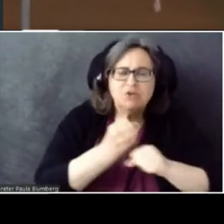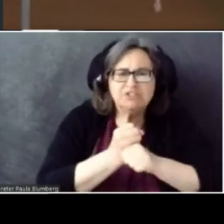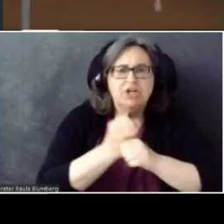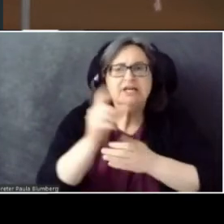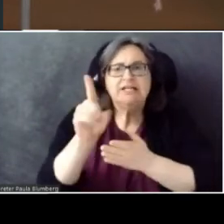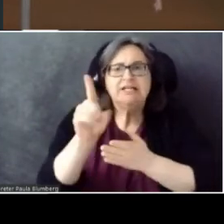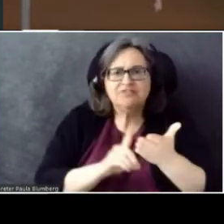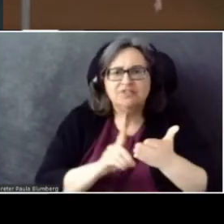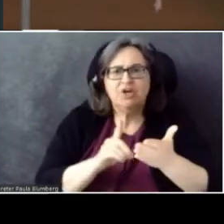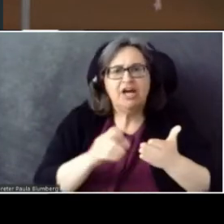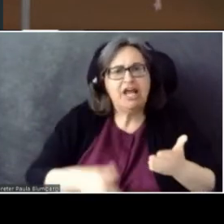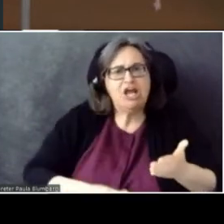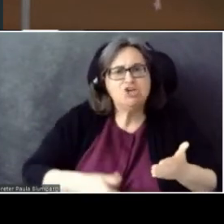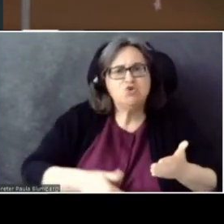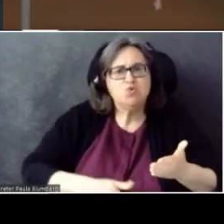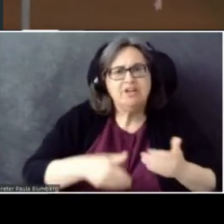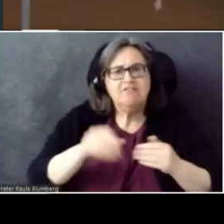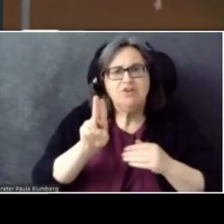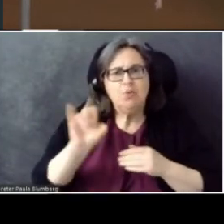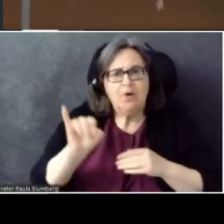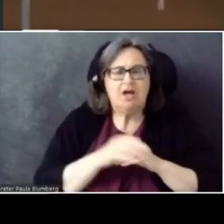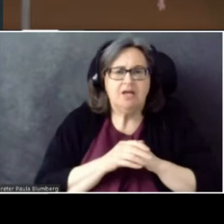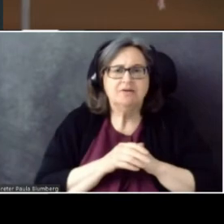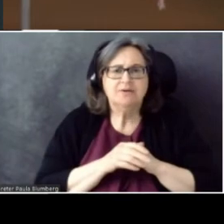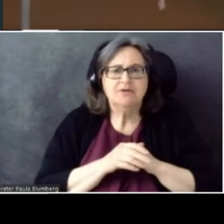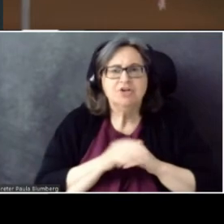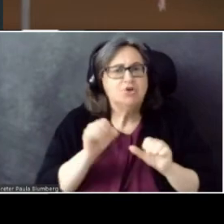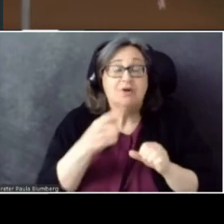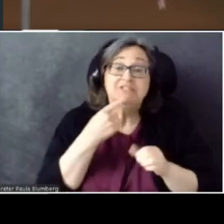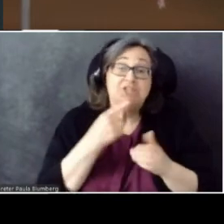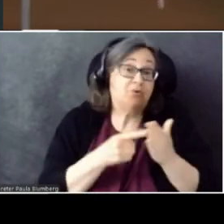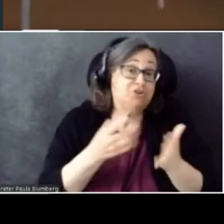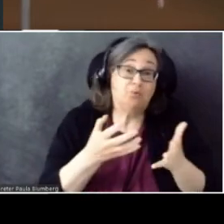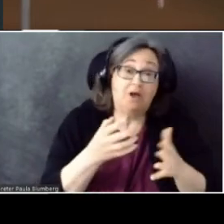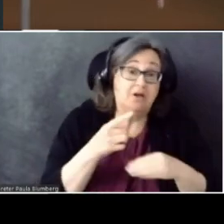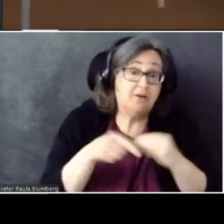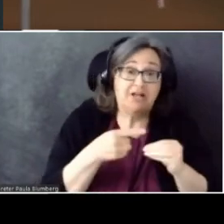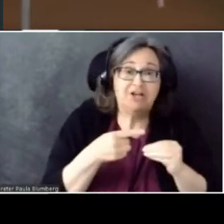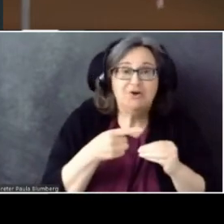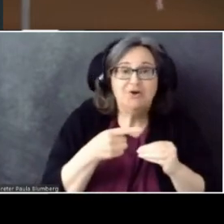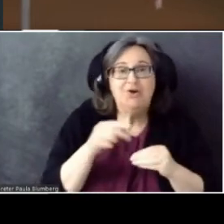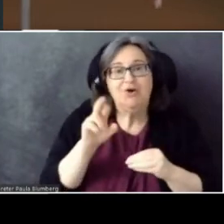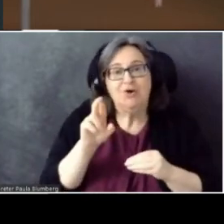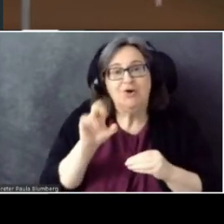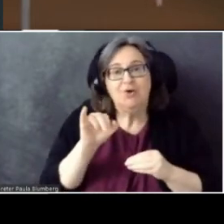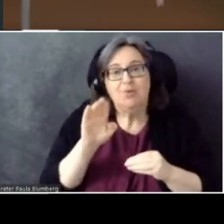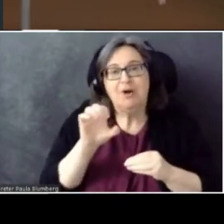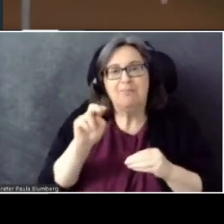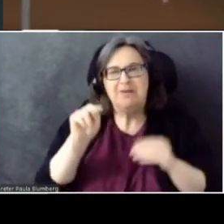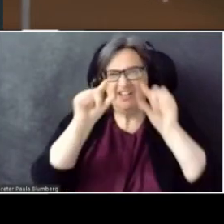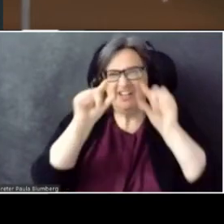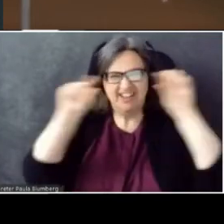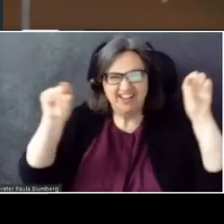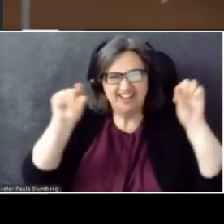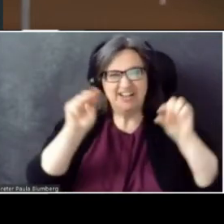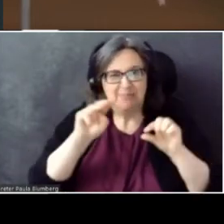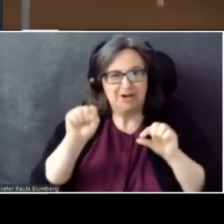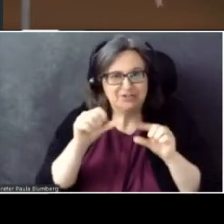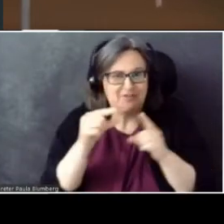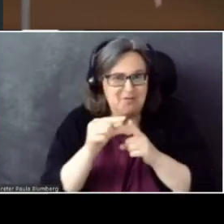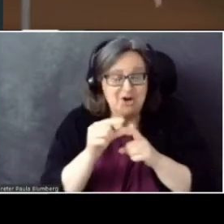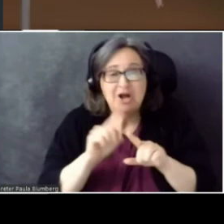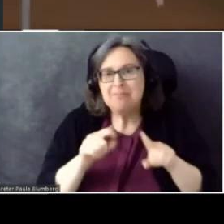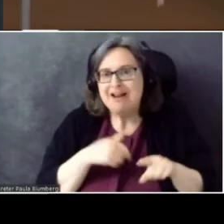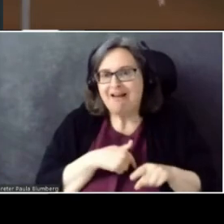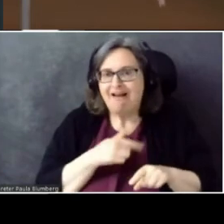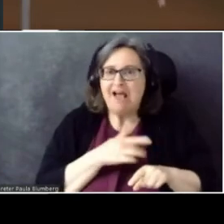You can say what you want about the ribbon in Microsoft Word, but I find it much more